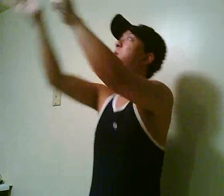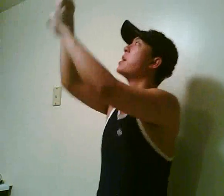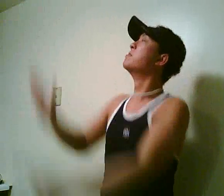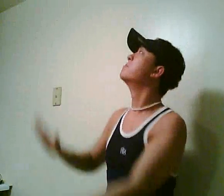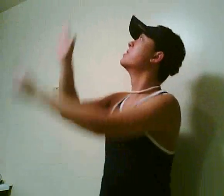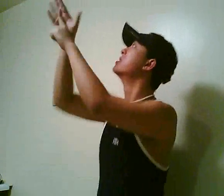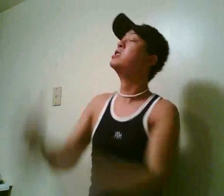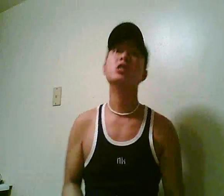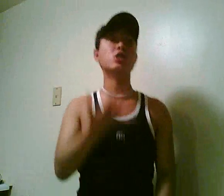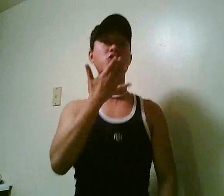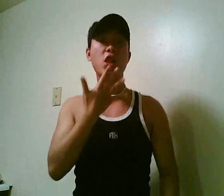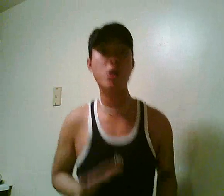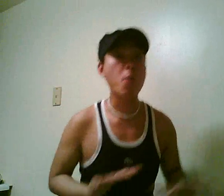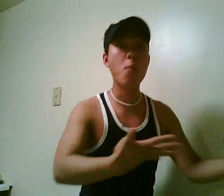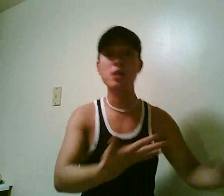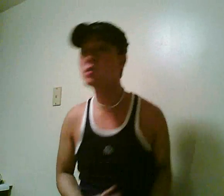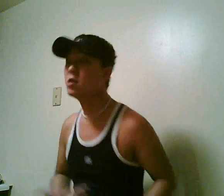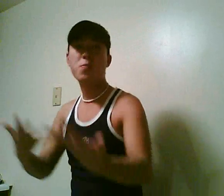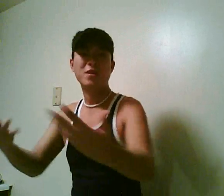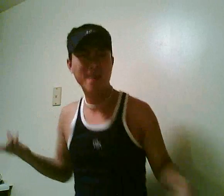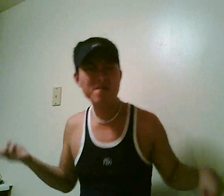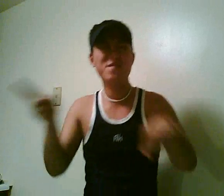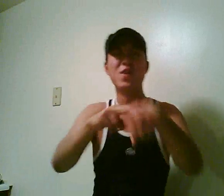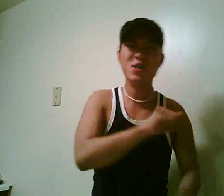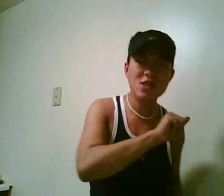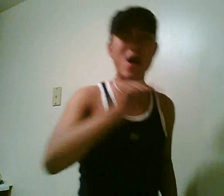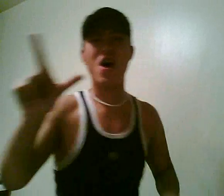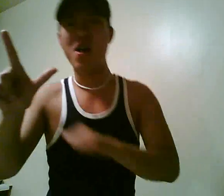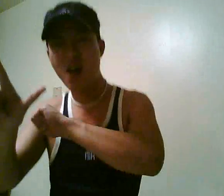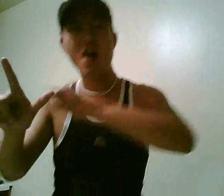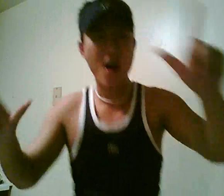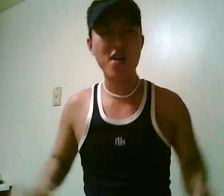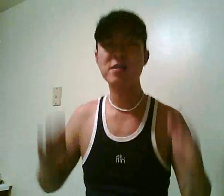Its colors are... What? What? Of course, all colors!